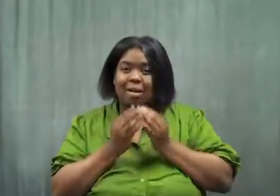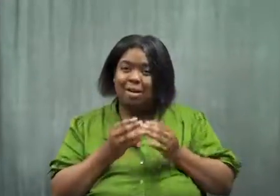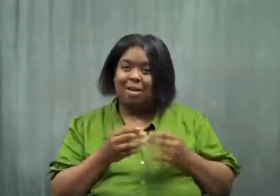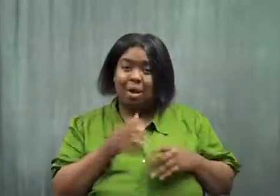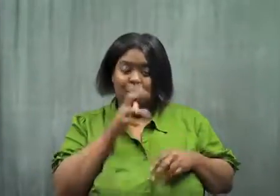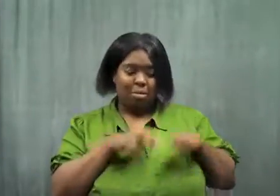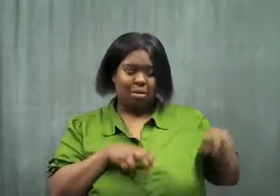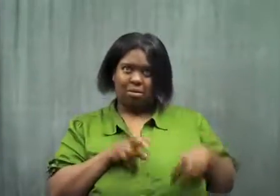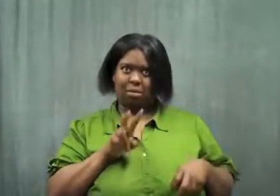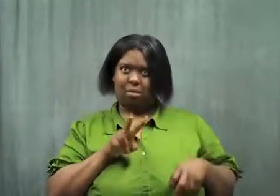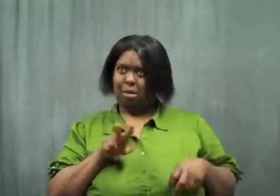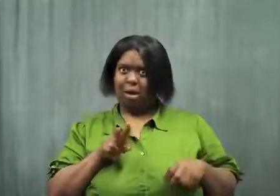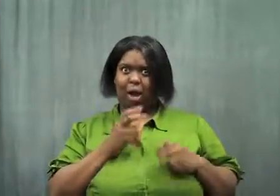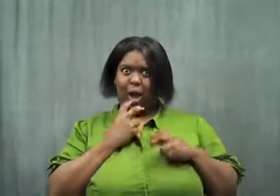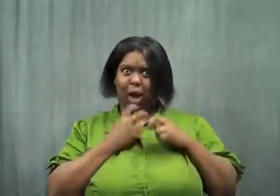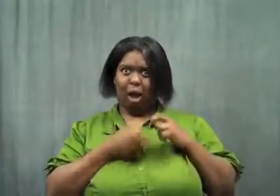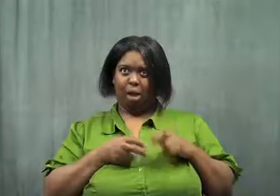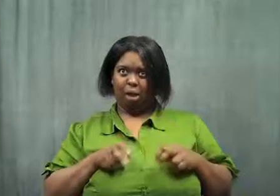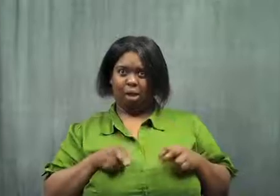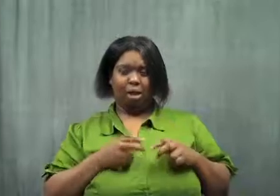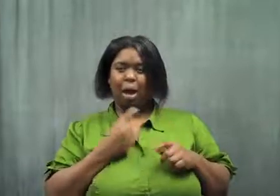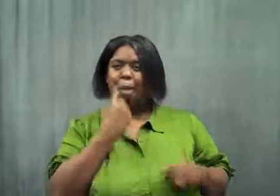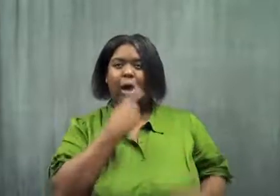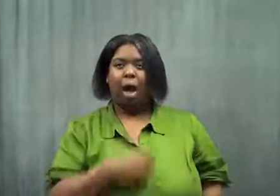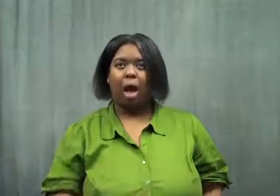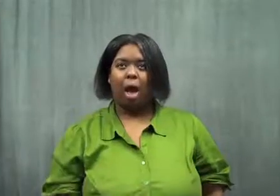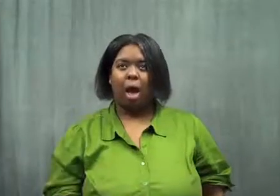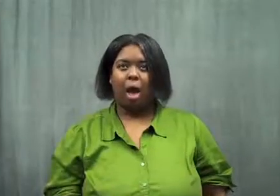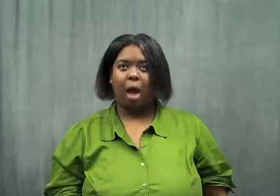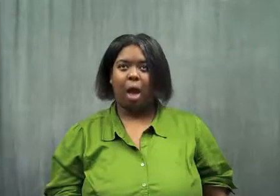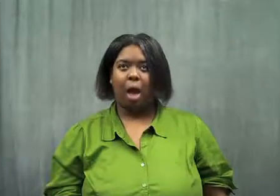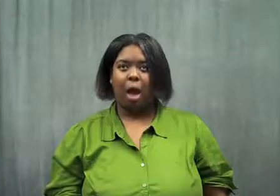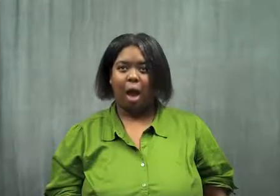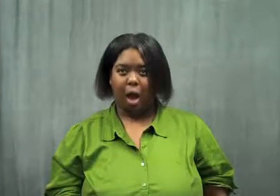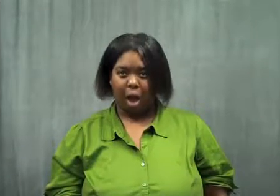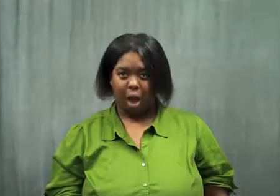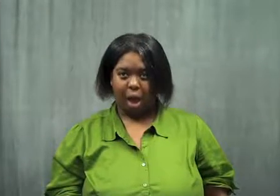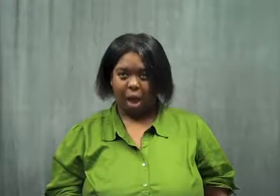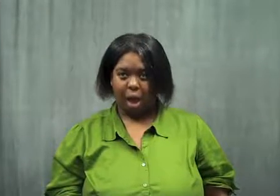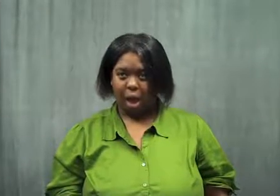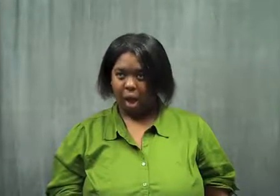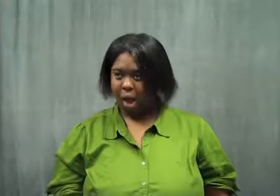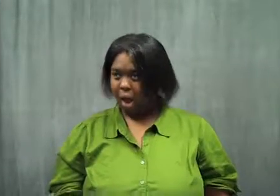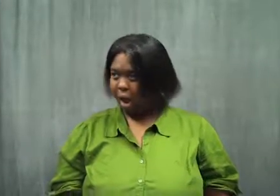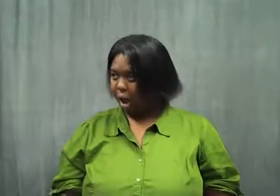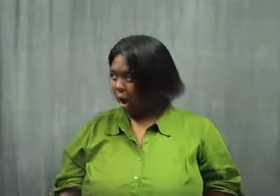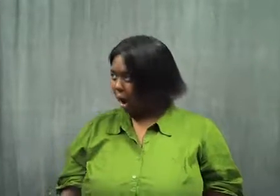The woman next to us had her mouth open. She looked at me.